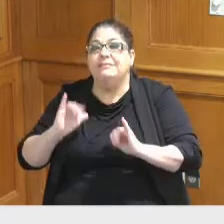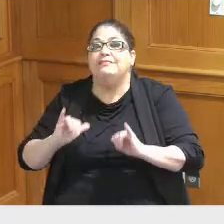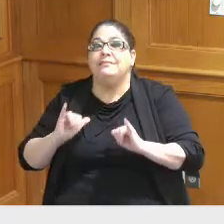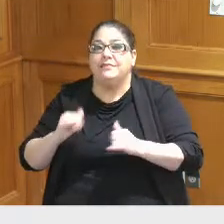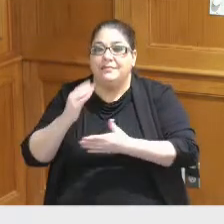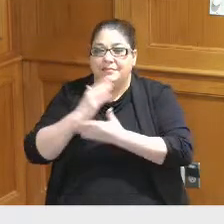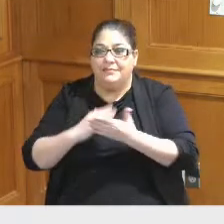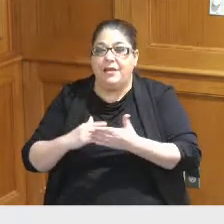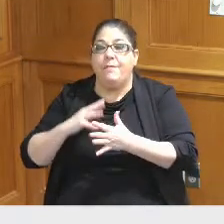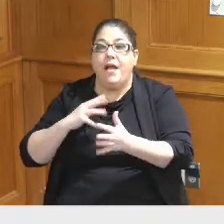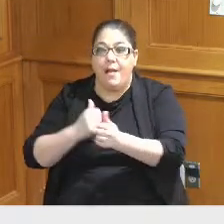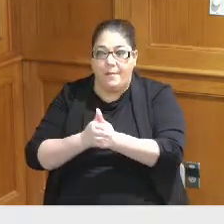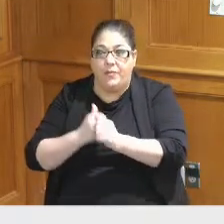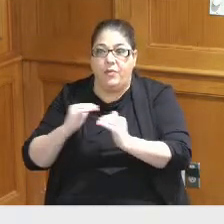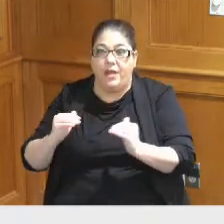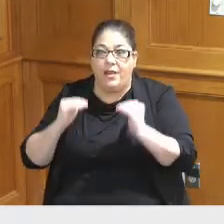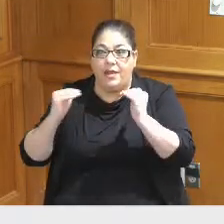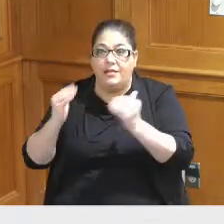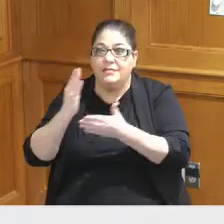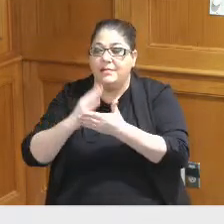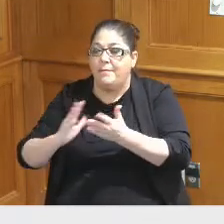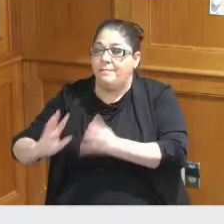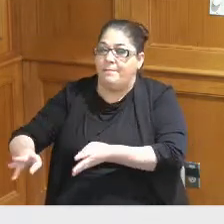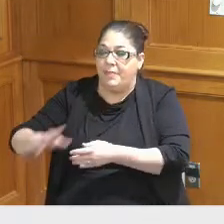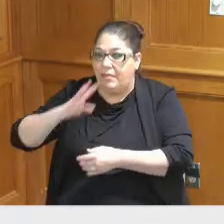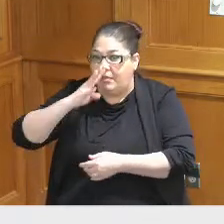that have been upgraded and then there are other things that haven't been upgraded since the